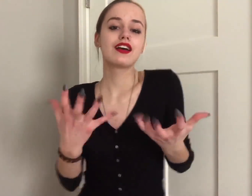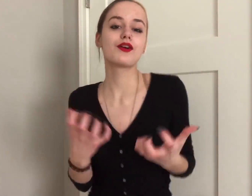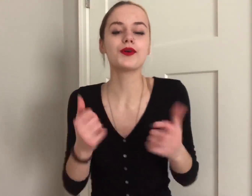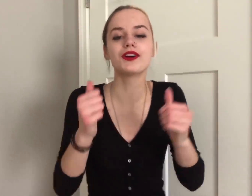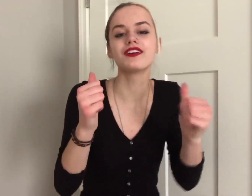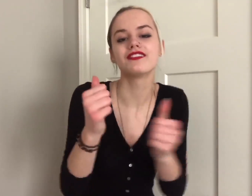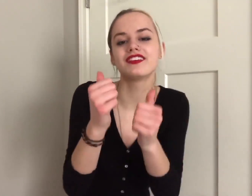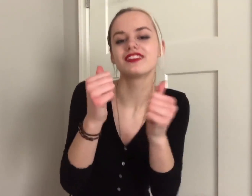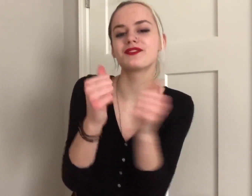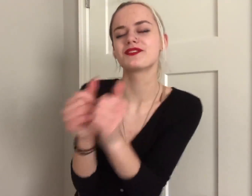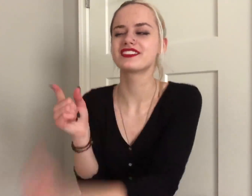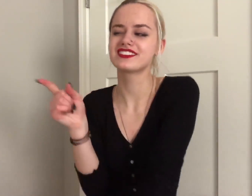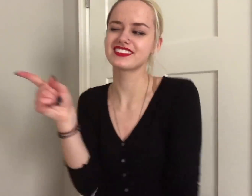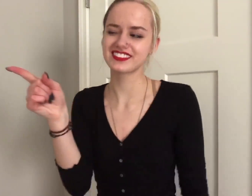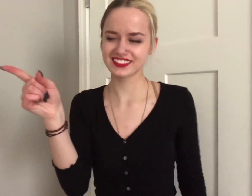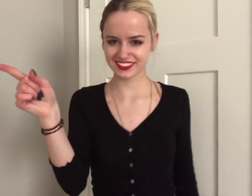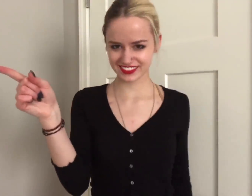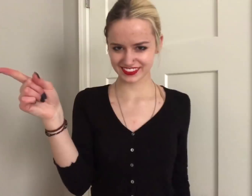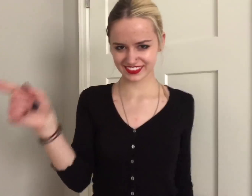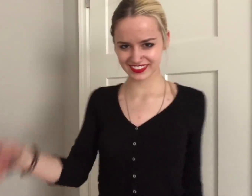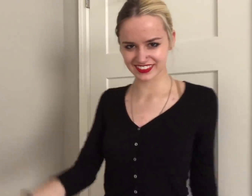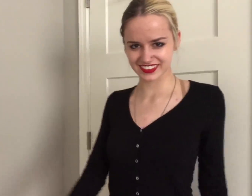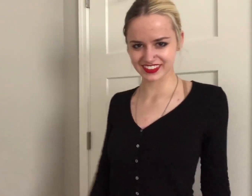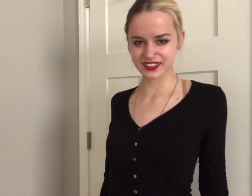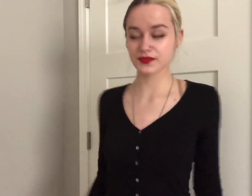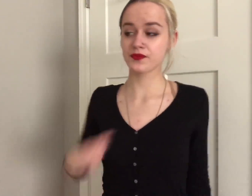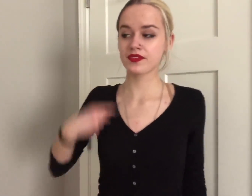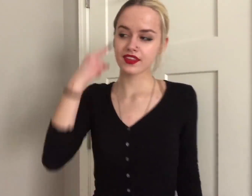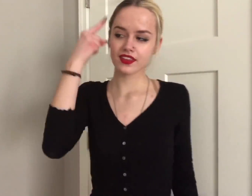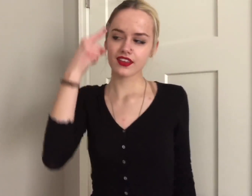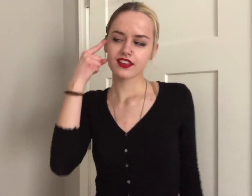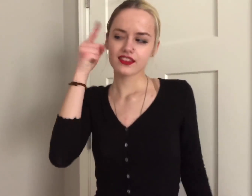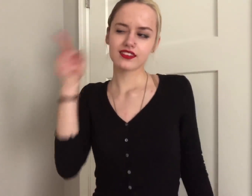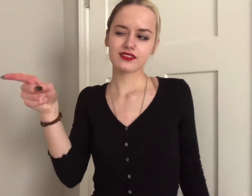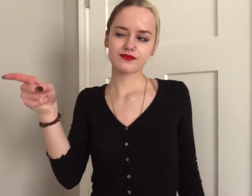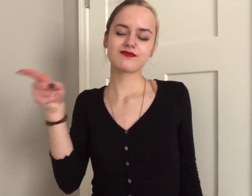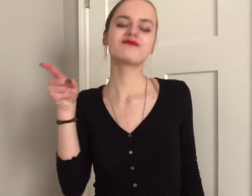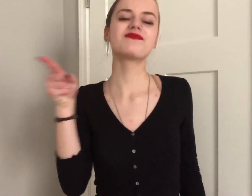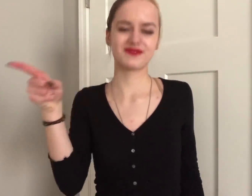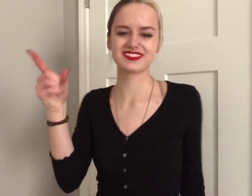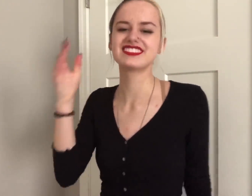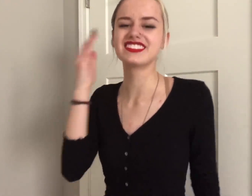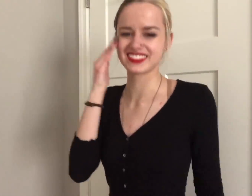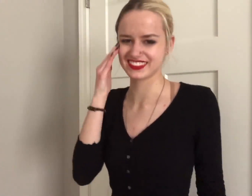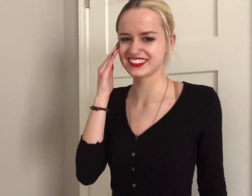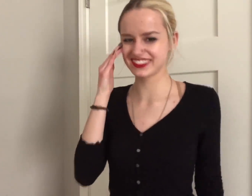i want to follow where she goes i think about her and she knows it